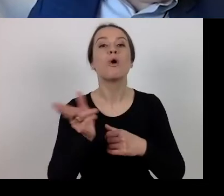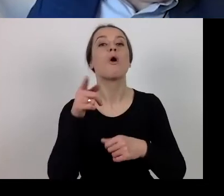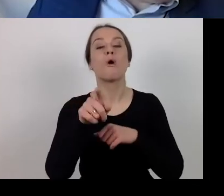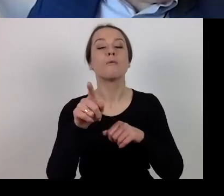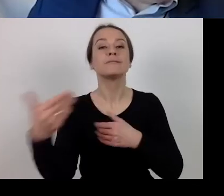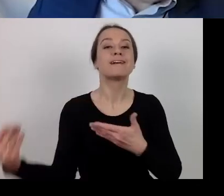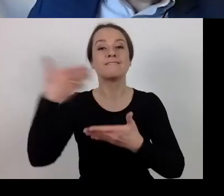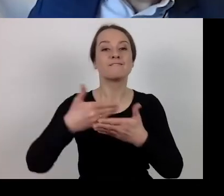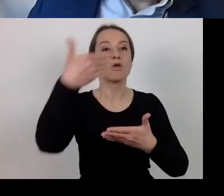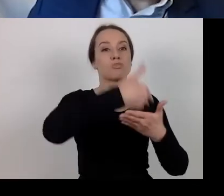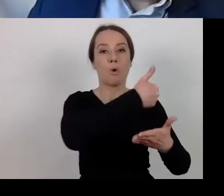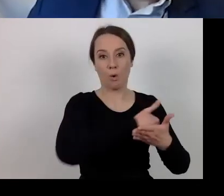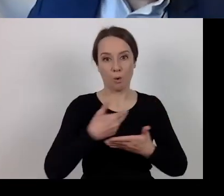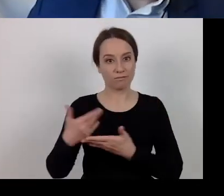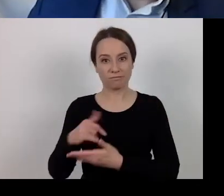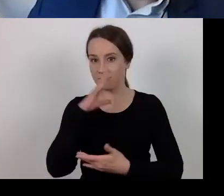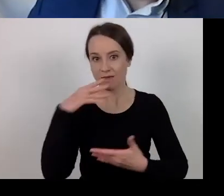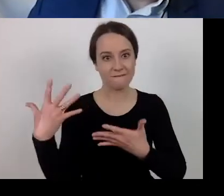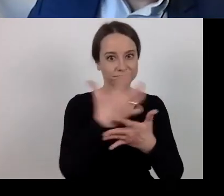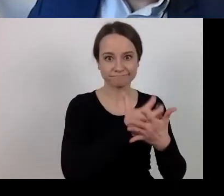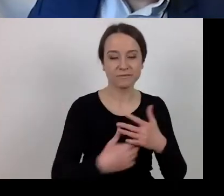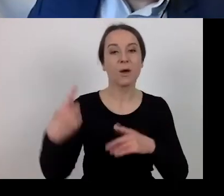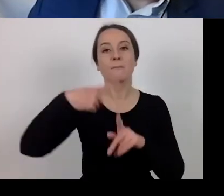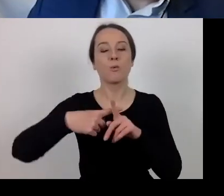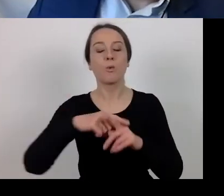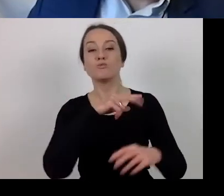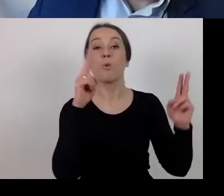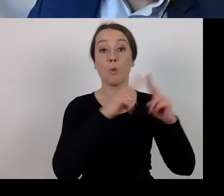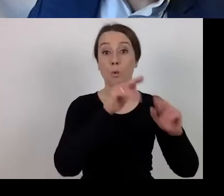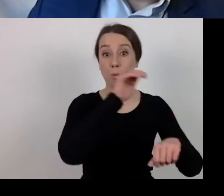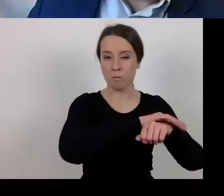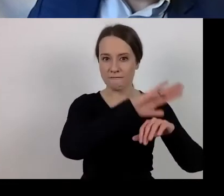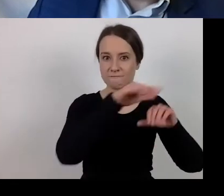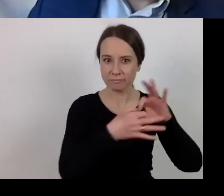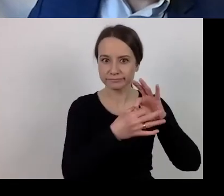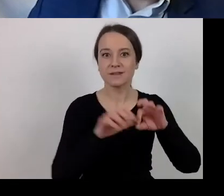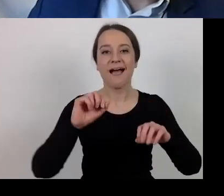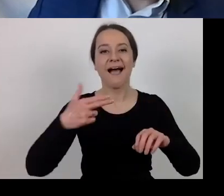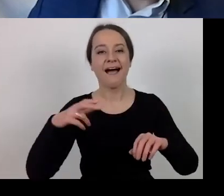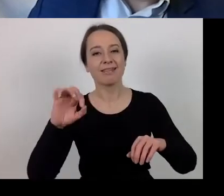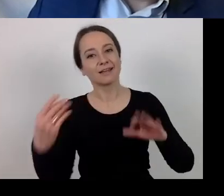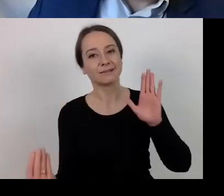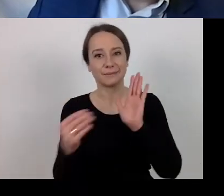Next, as for the annexation of agreements, note that all of you